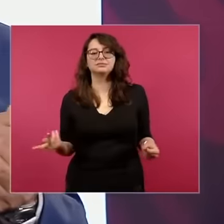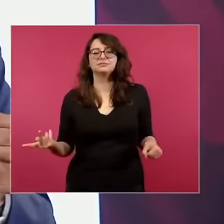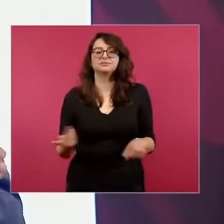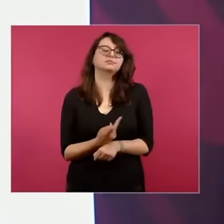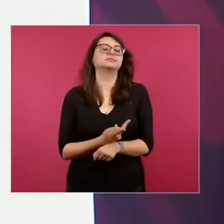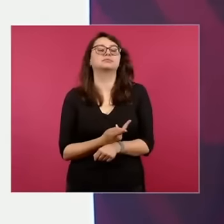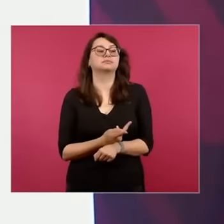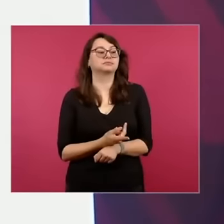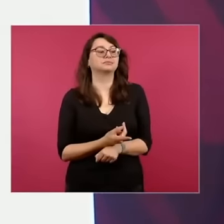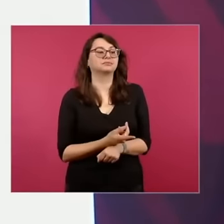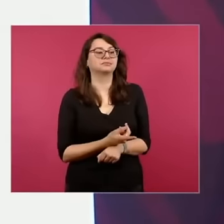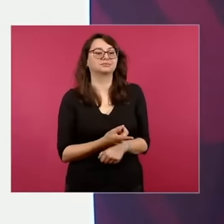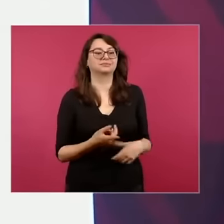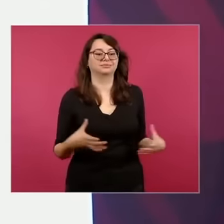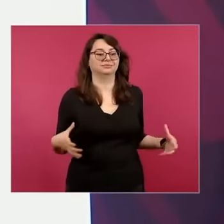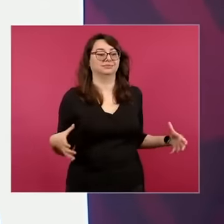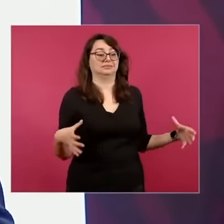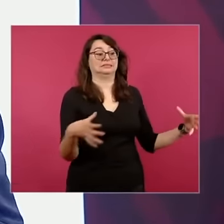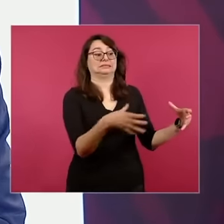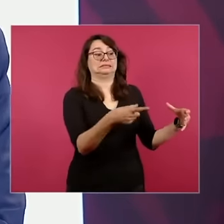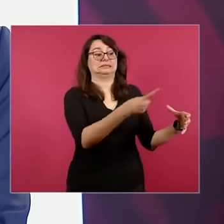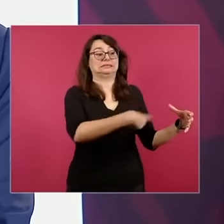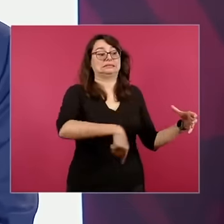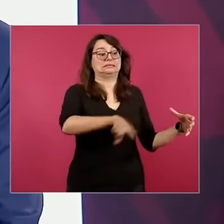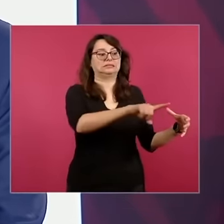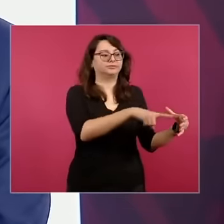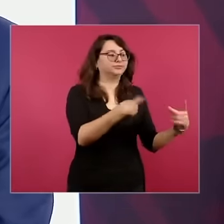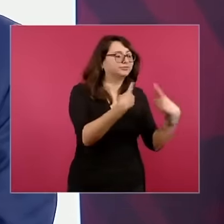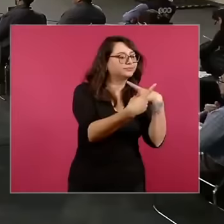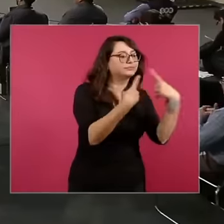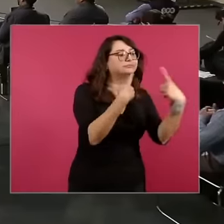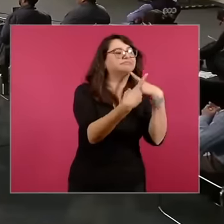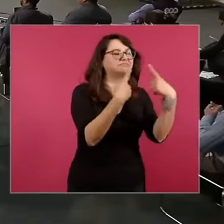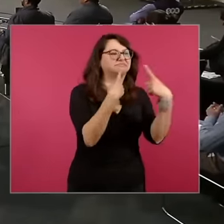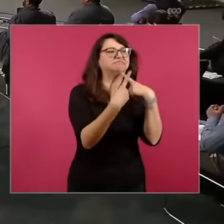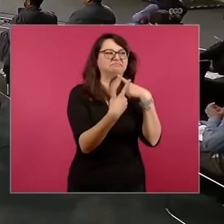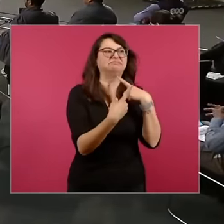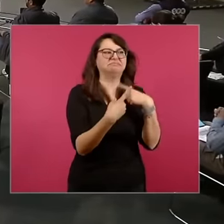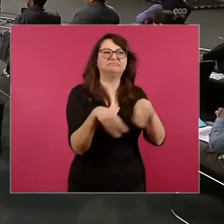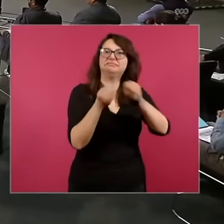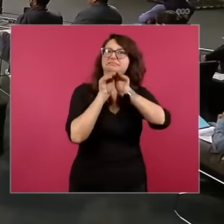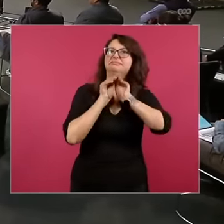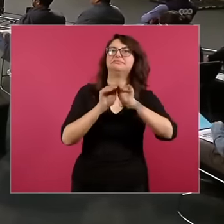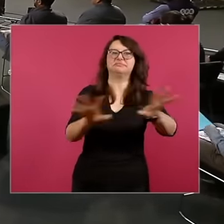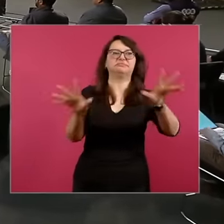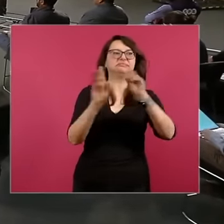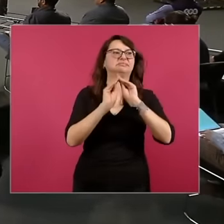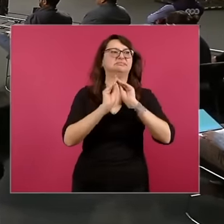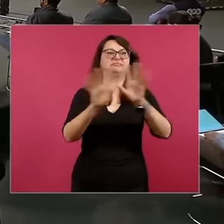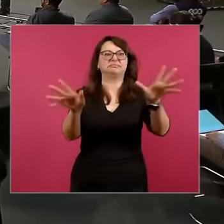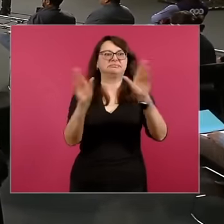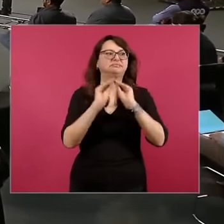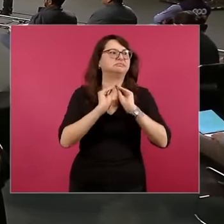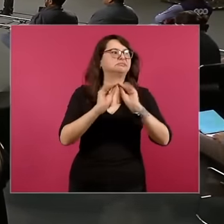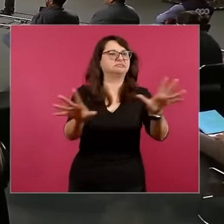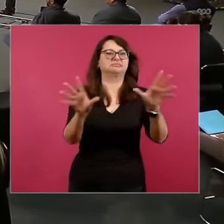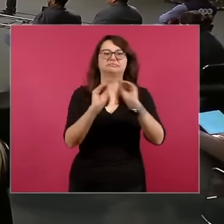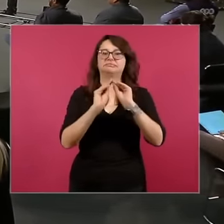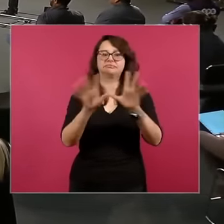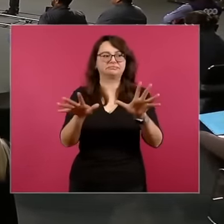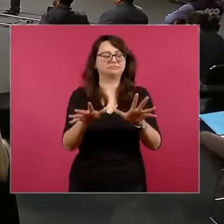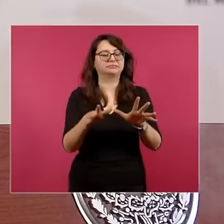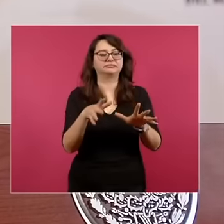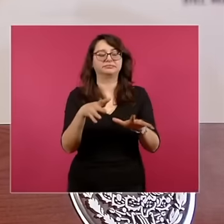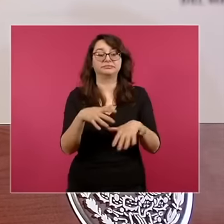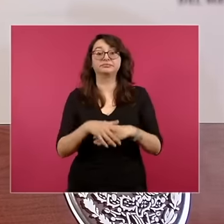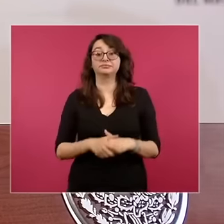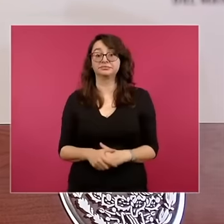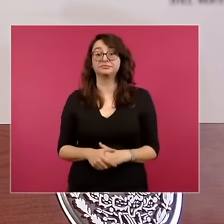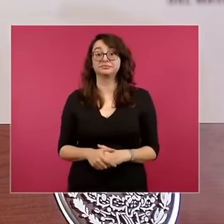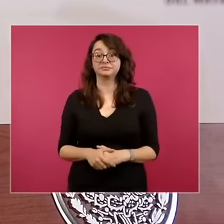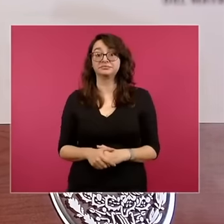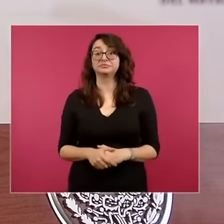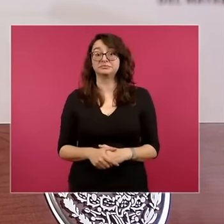violence. and they went with everything. You see that people come here from